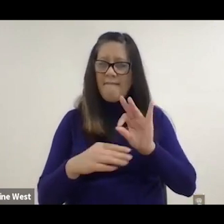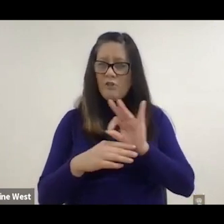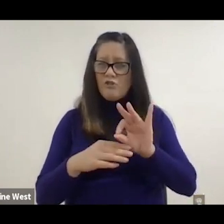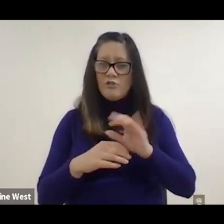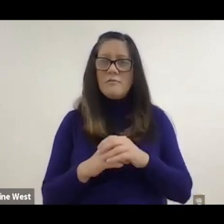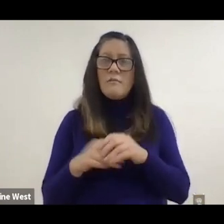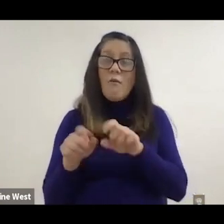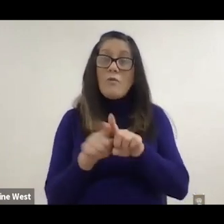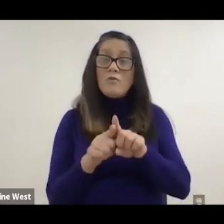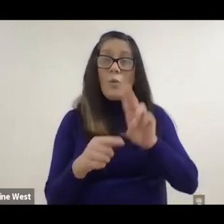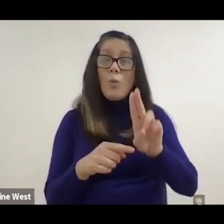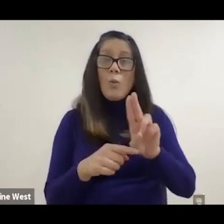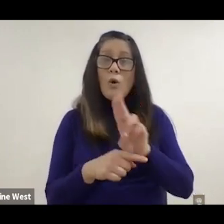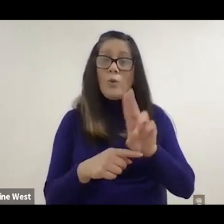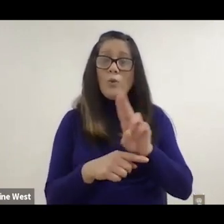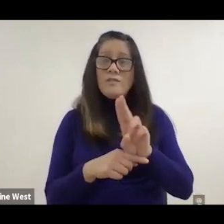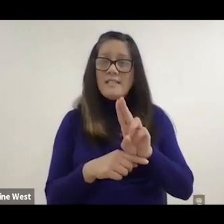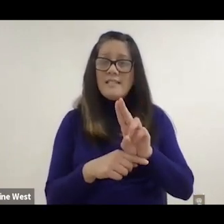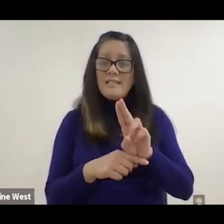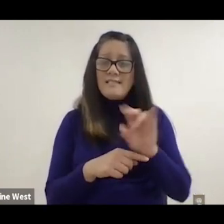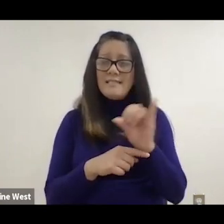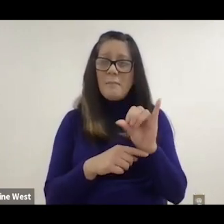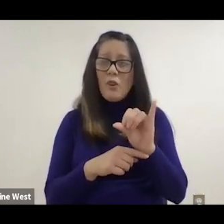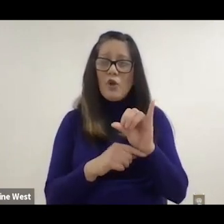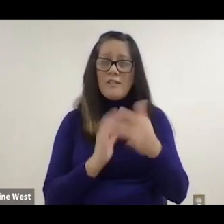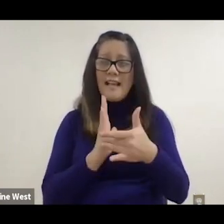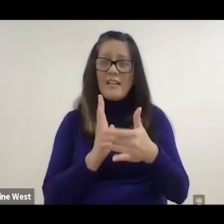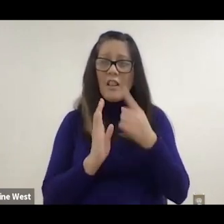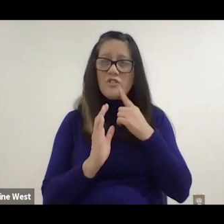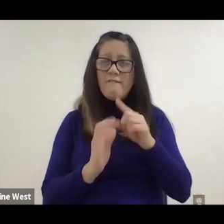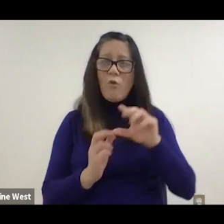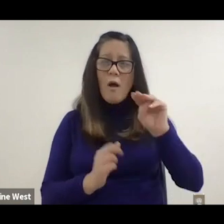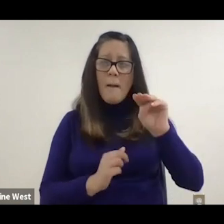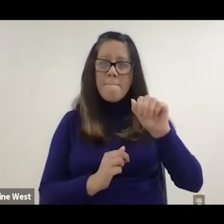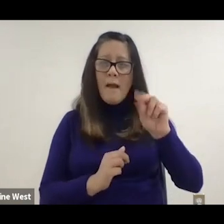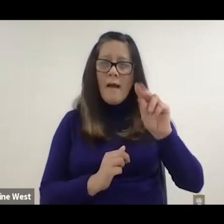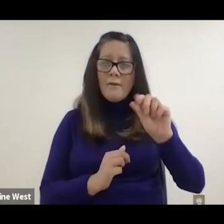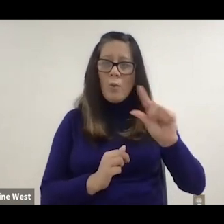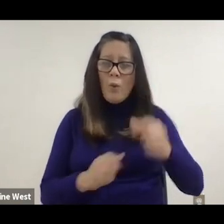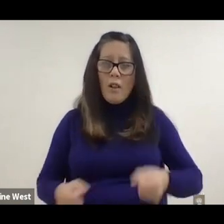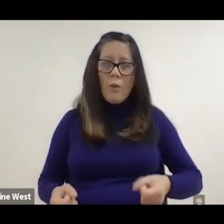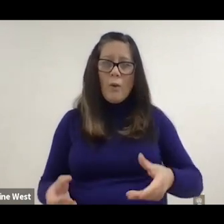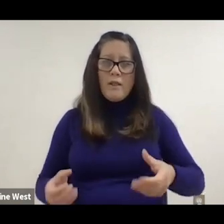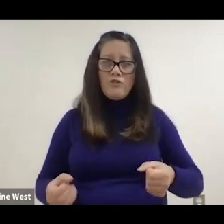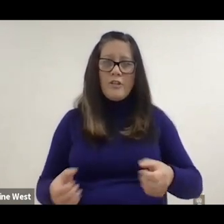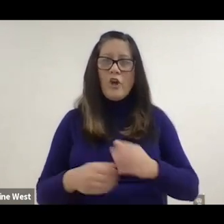We're also working on similar technology for manual wheelchair users that challenge the manual.